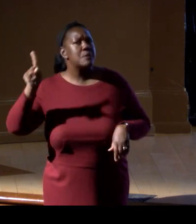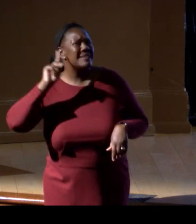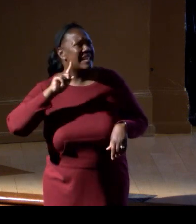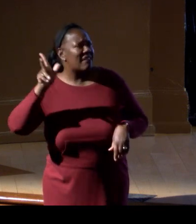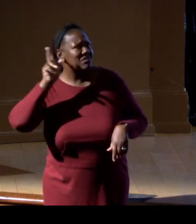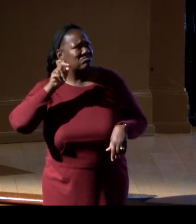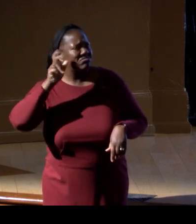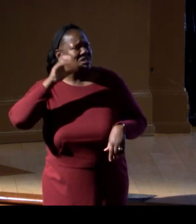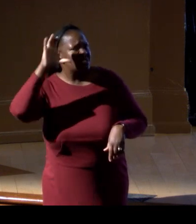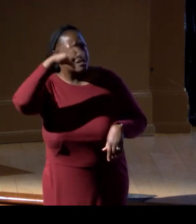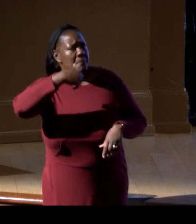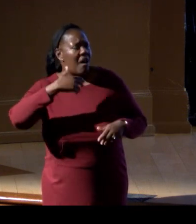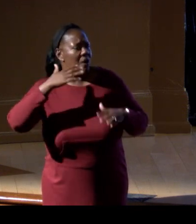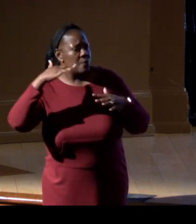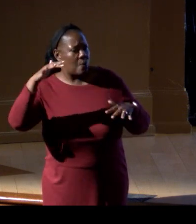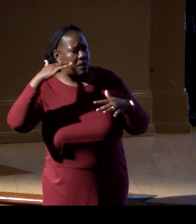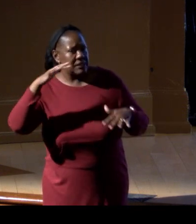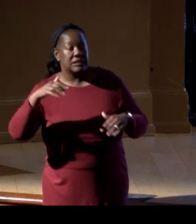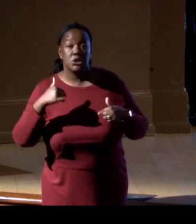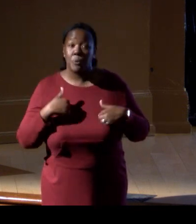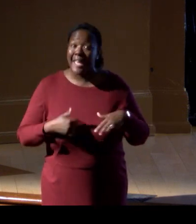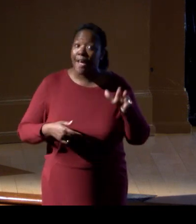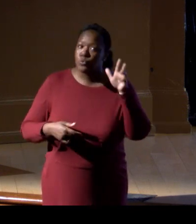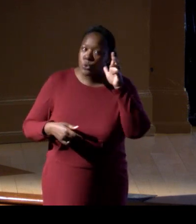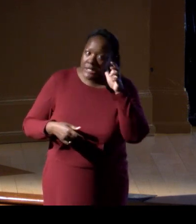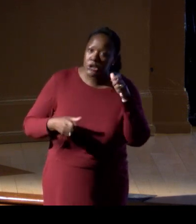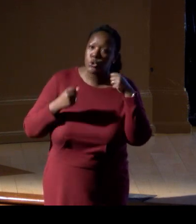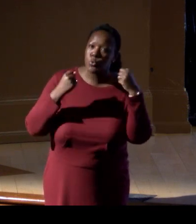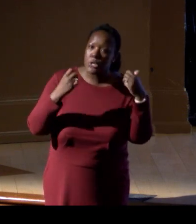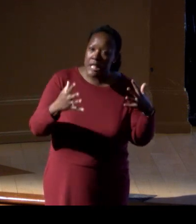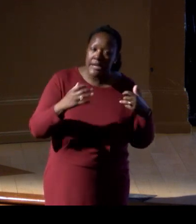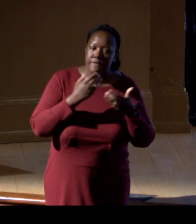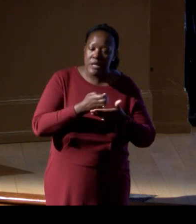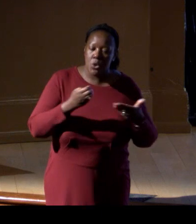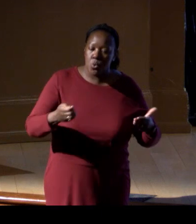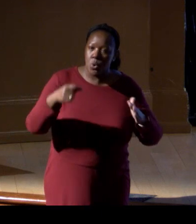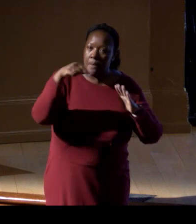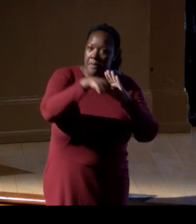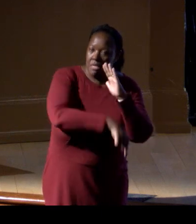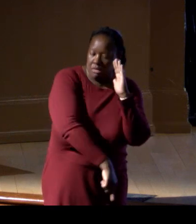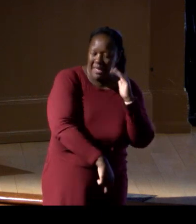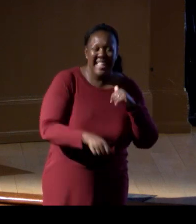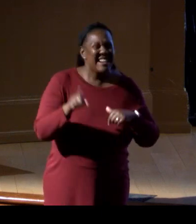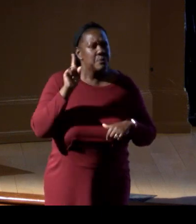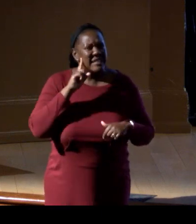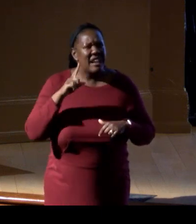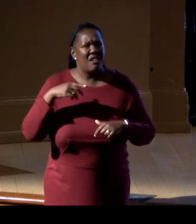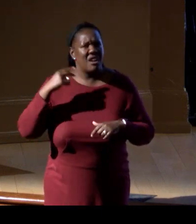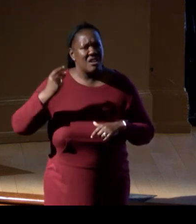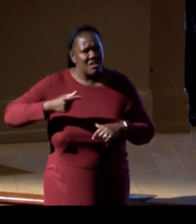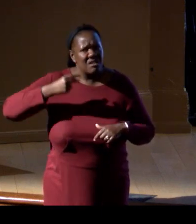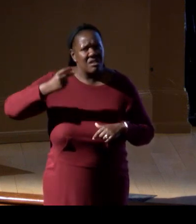We have to listen to a lot of the equipment that's working very deeply, and he was hearing these clicks over and over and over,